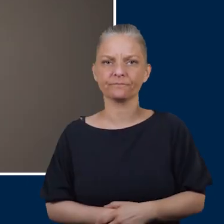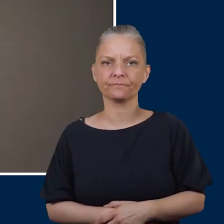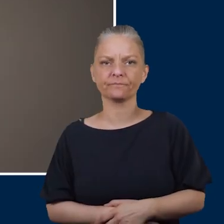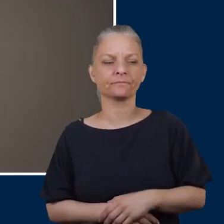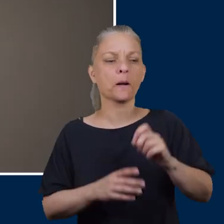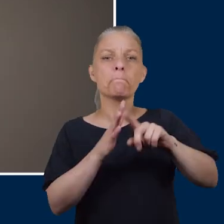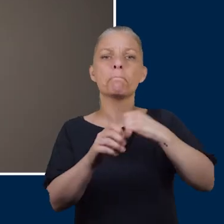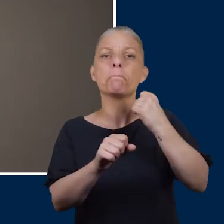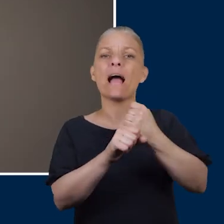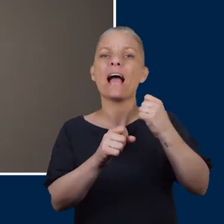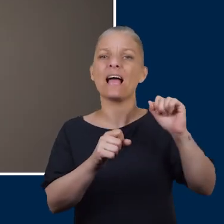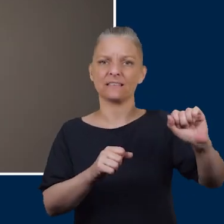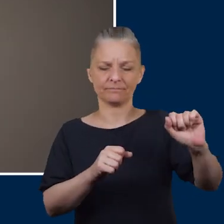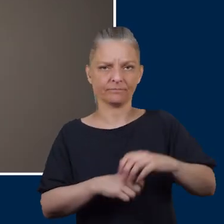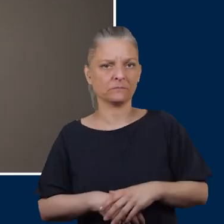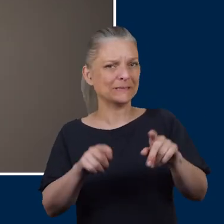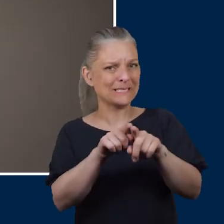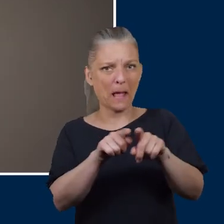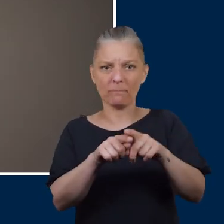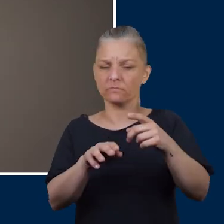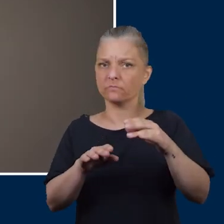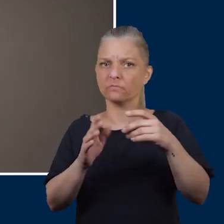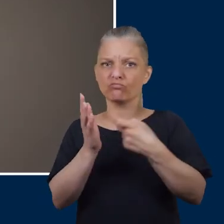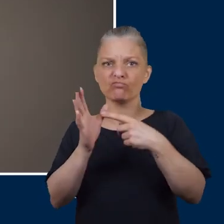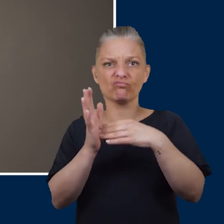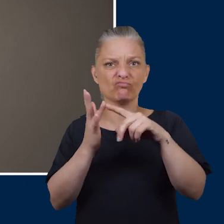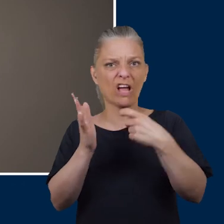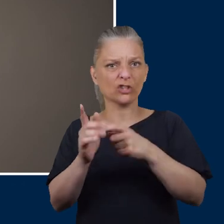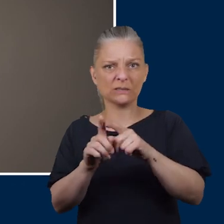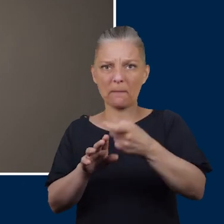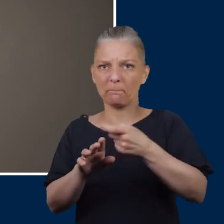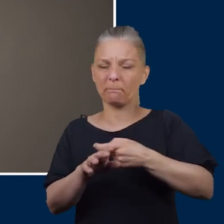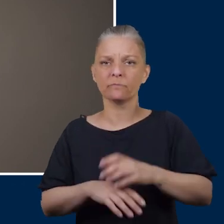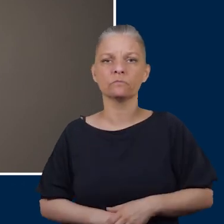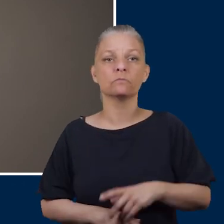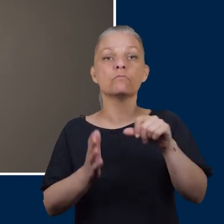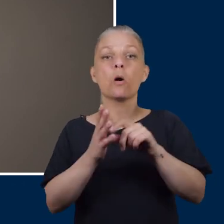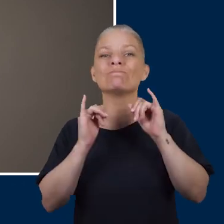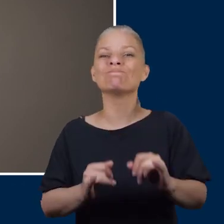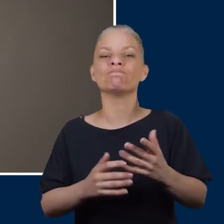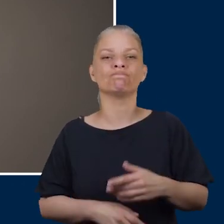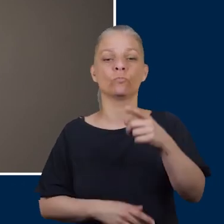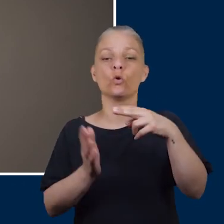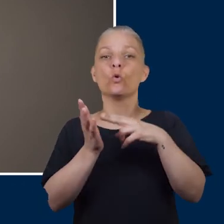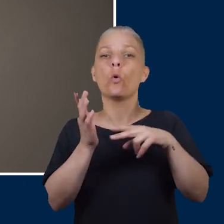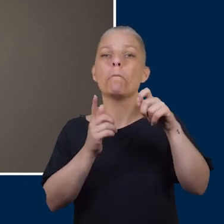The Ped Egg will do the same thing as the razor but the only problem is if you have neuropathy or a lack of feeling to your feet you might not